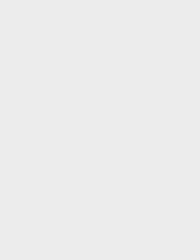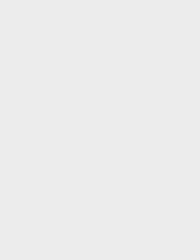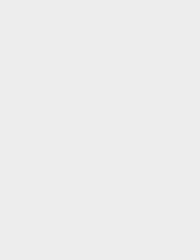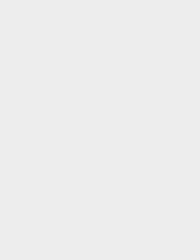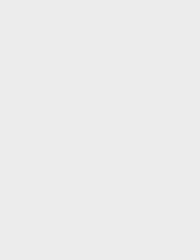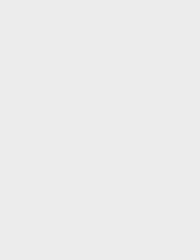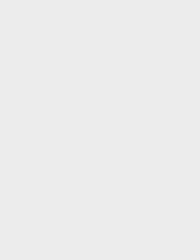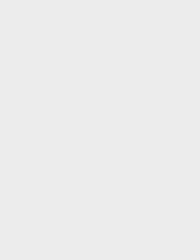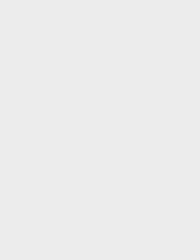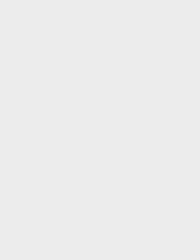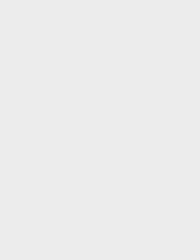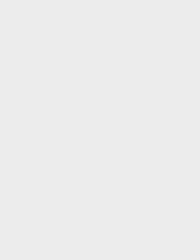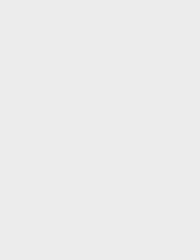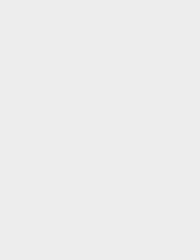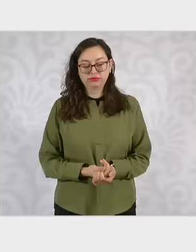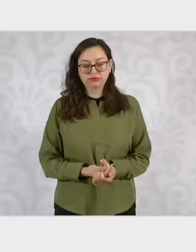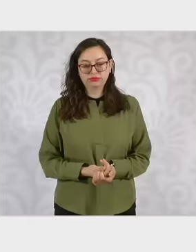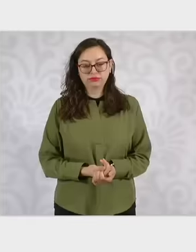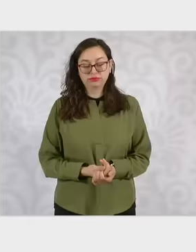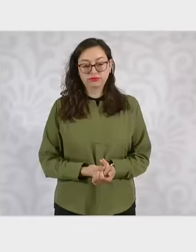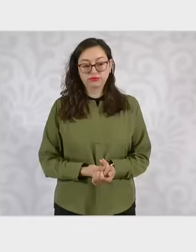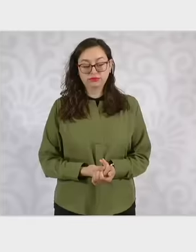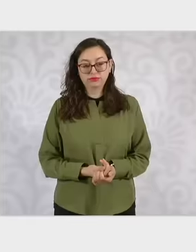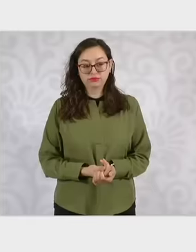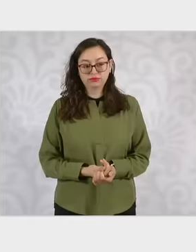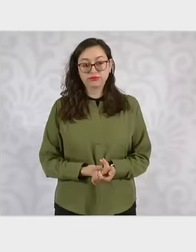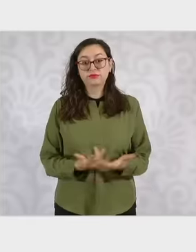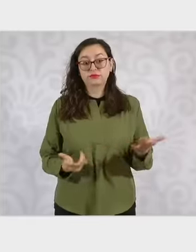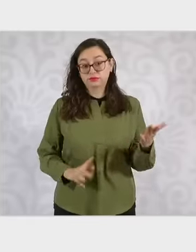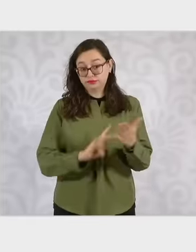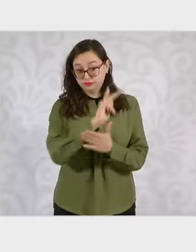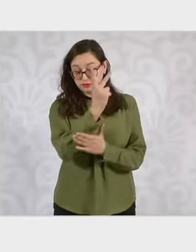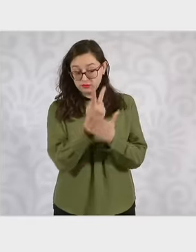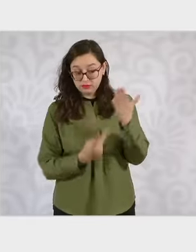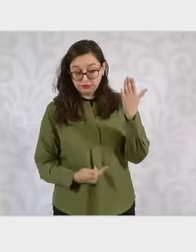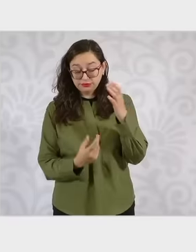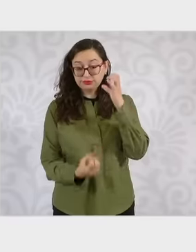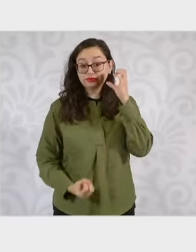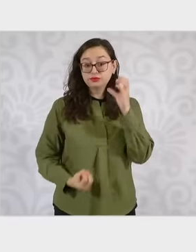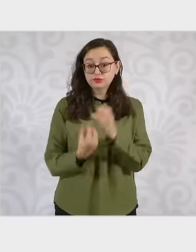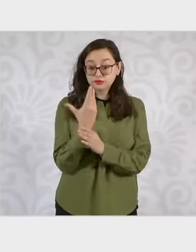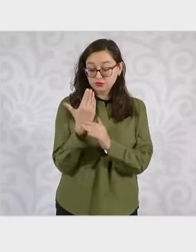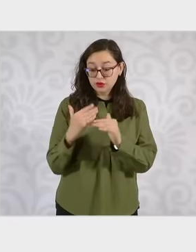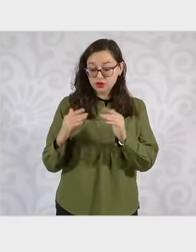characteristics that we are looking for in this new housing program first attention to the